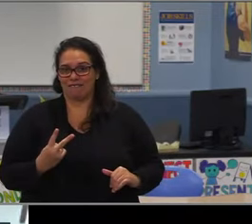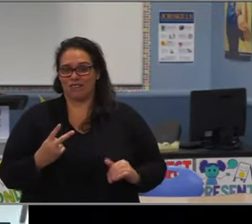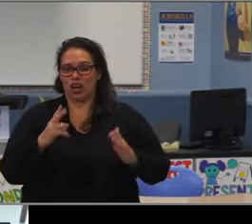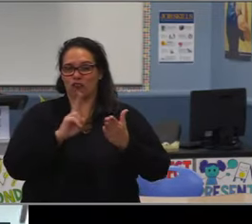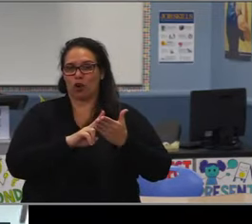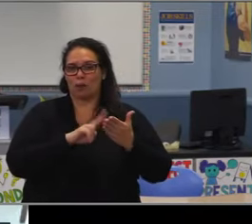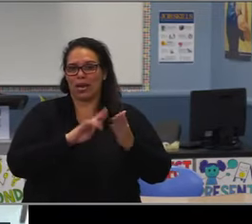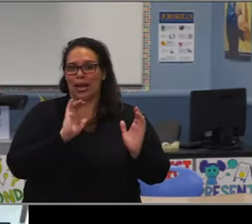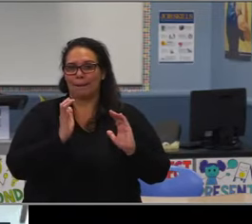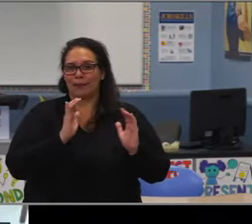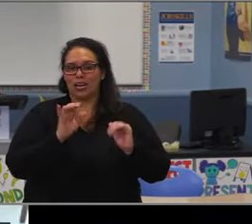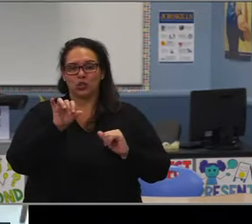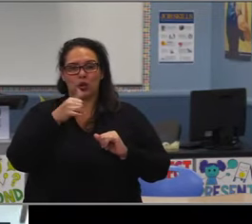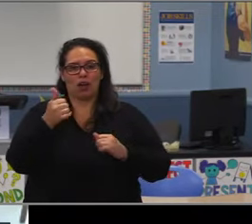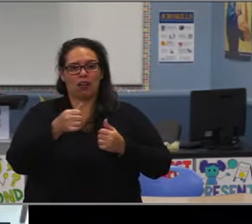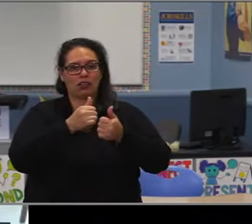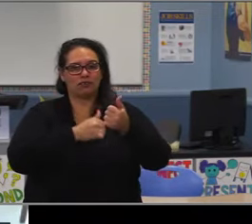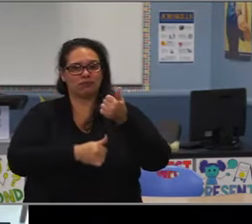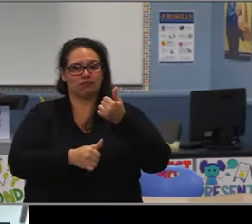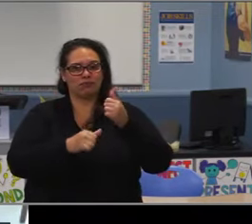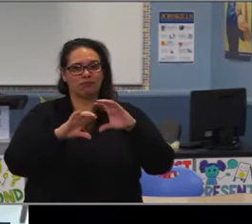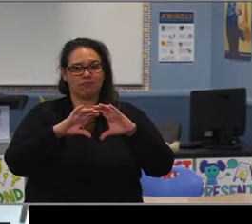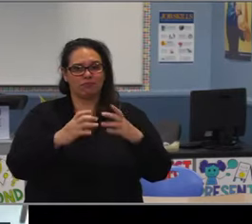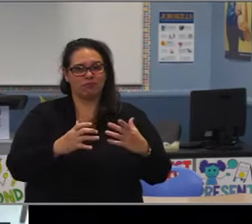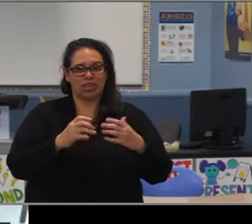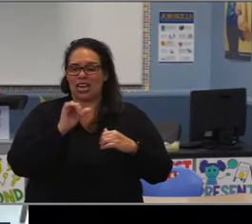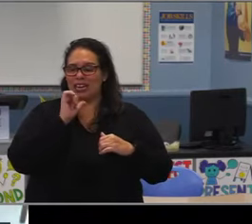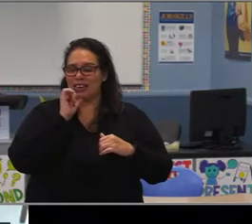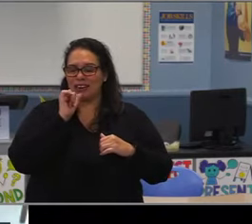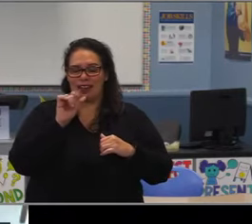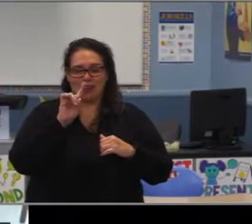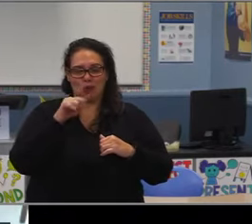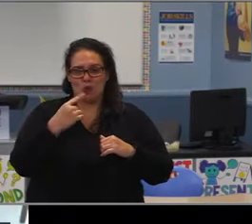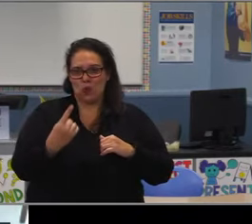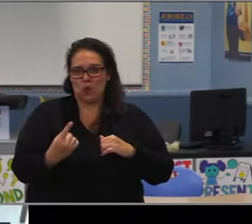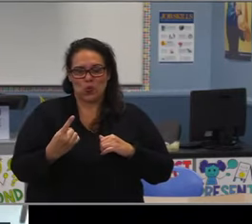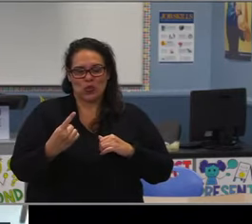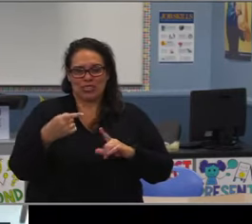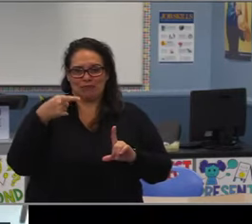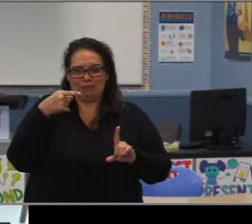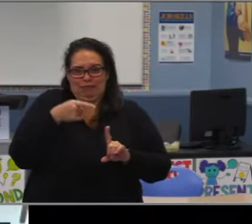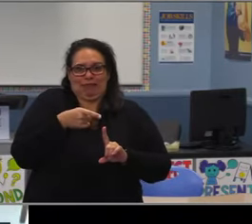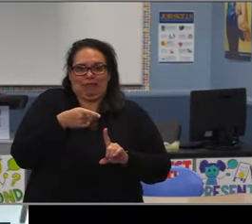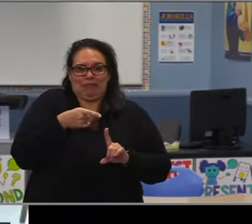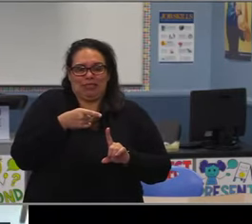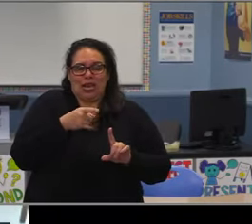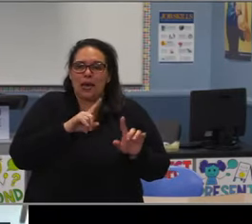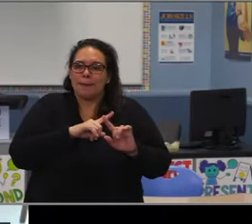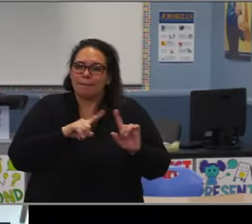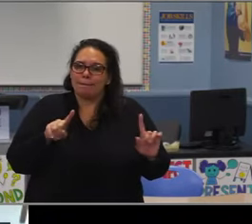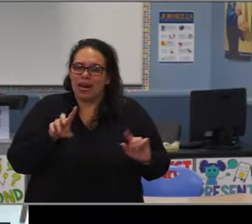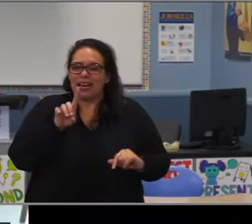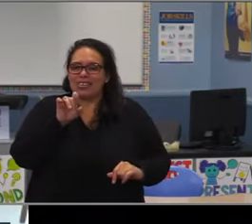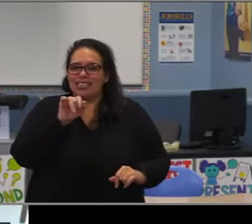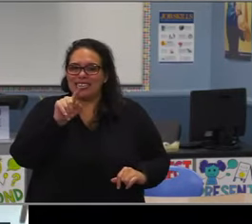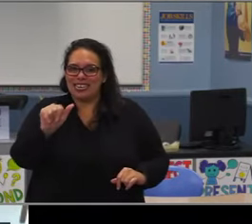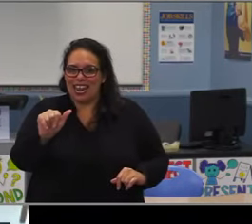In addition, we have a couple of school sites that have actually even expanded that even further and have offered it to all of their students.